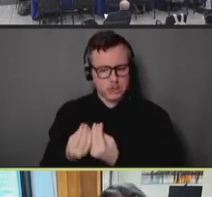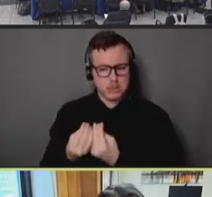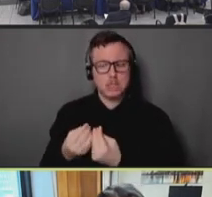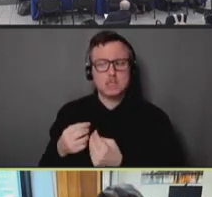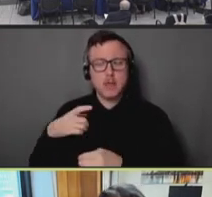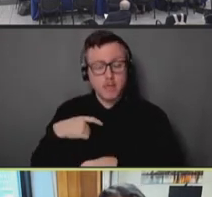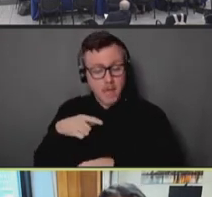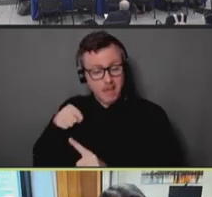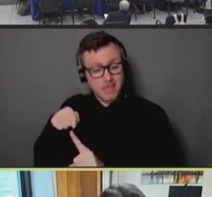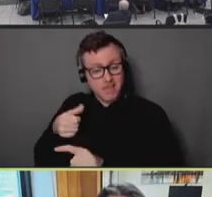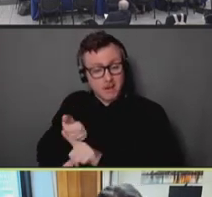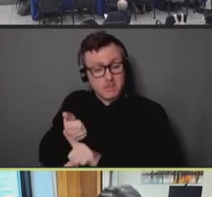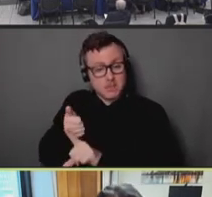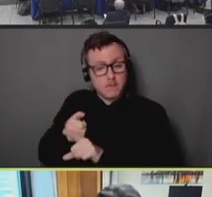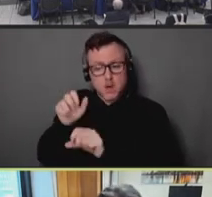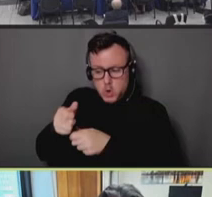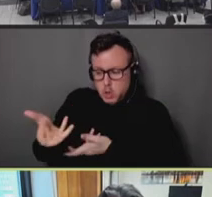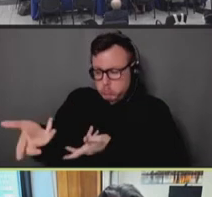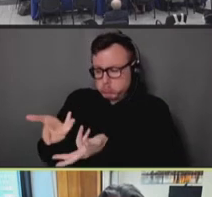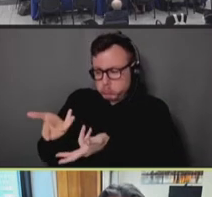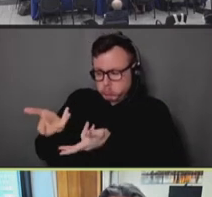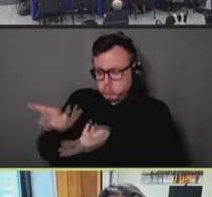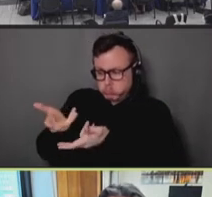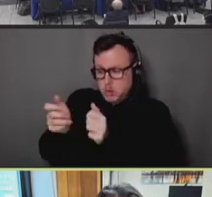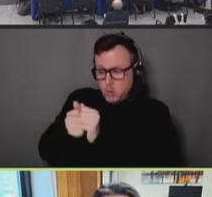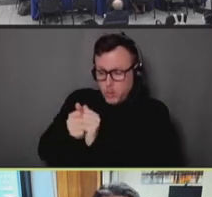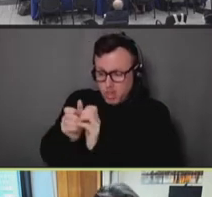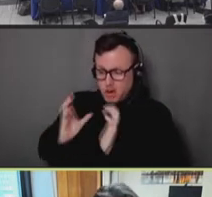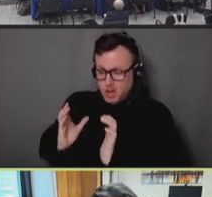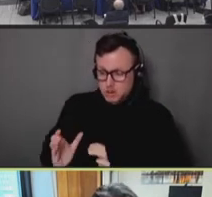so that they could engage directly, their clients and their patients,